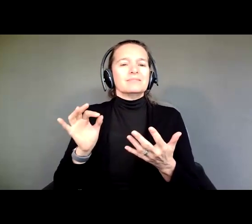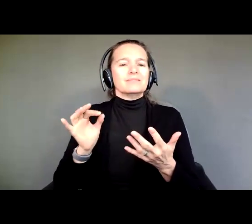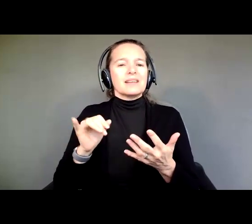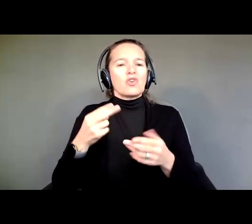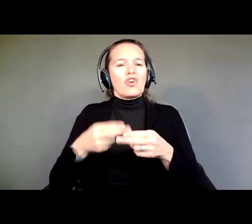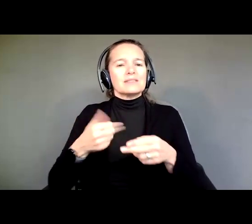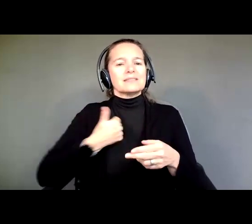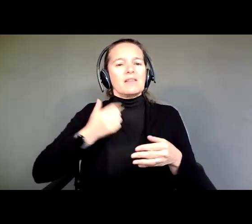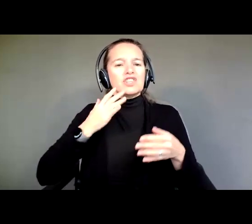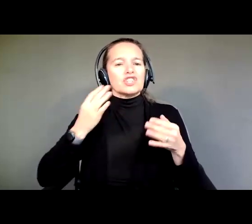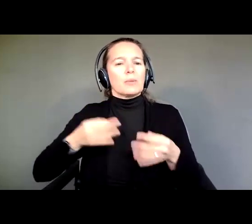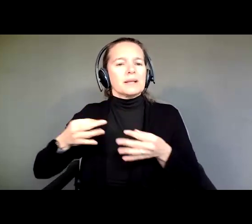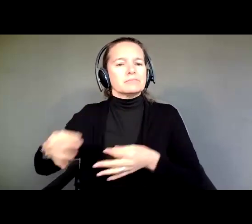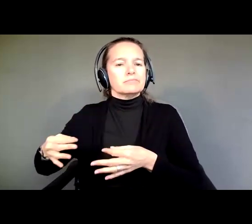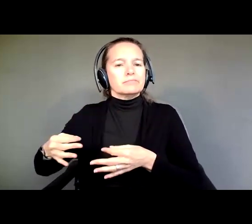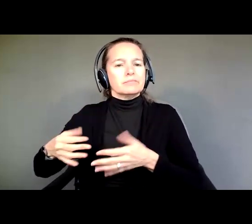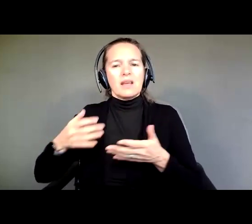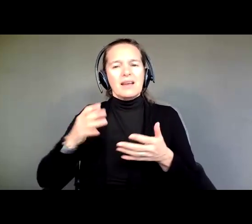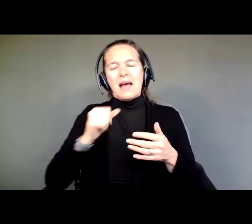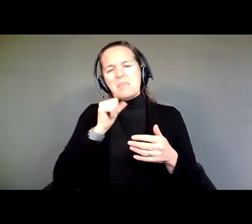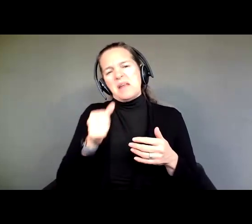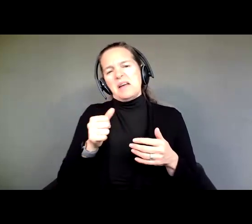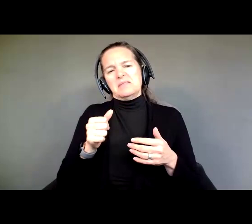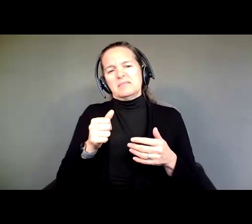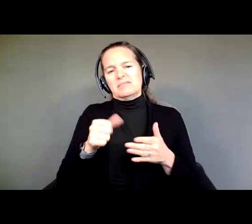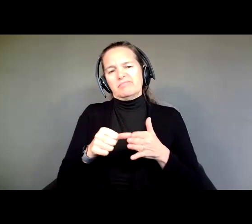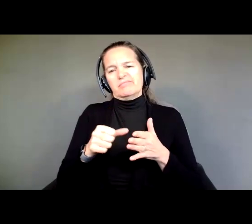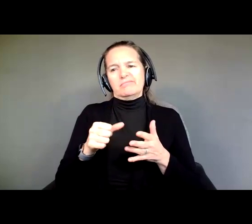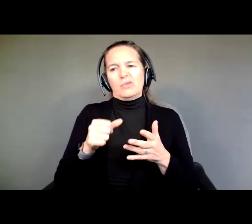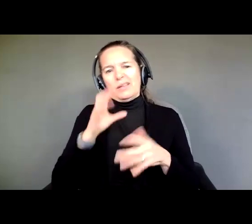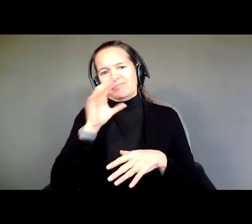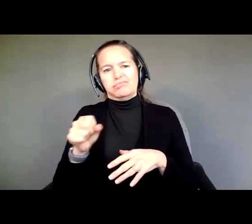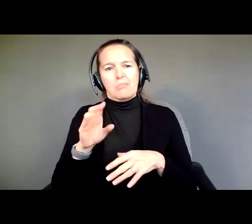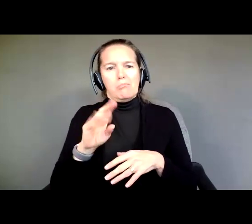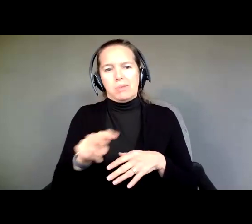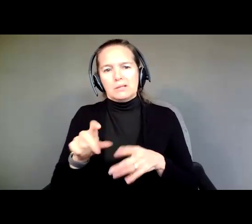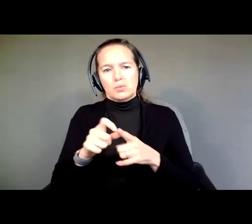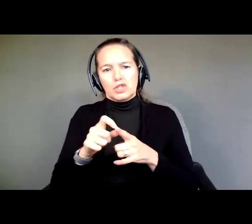I'm not a big buzz word guy, but I do love this one, because self determined people, people